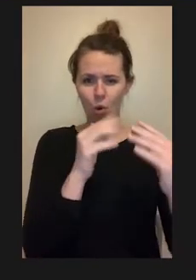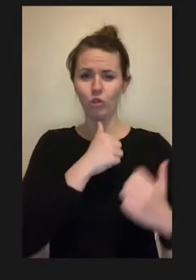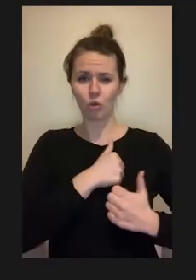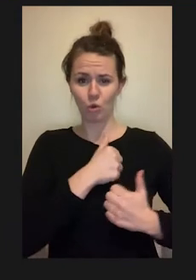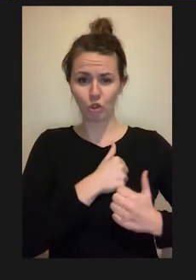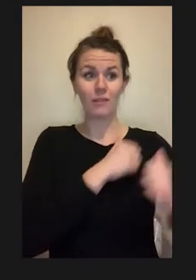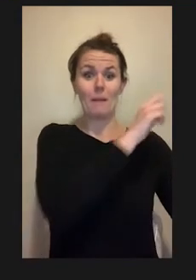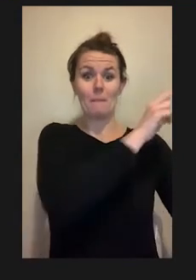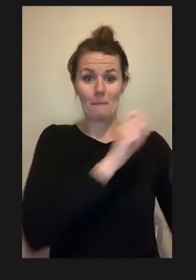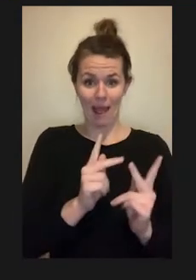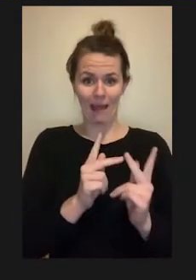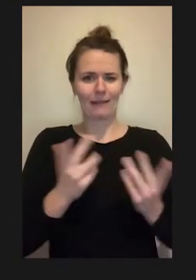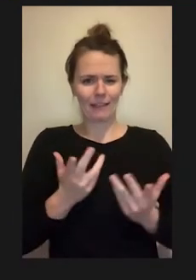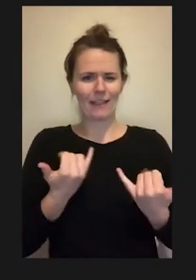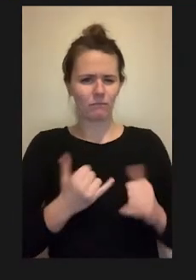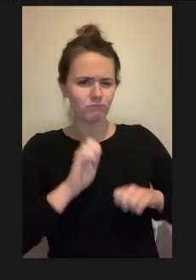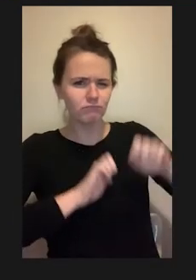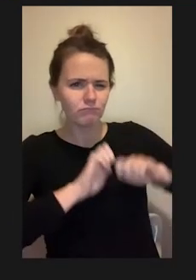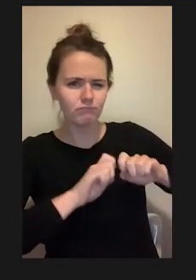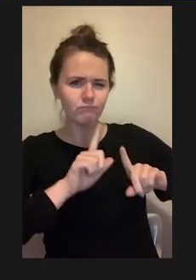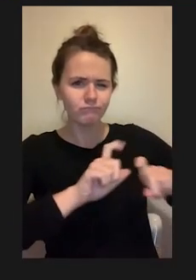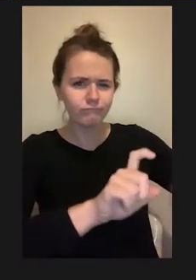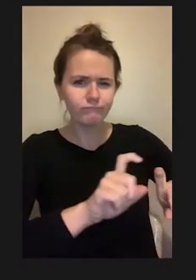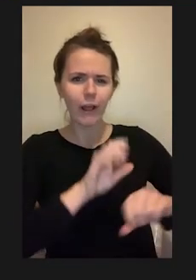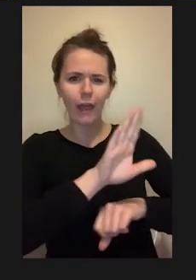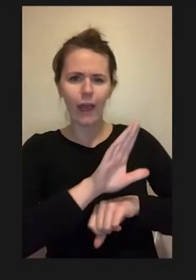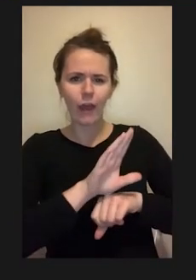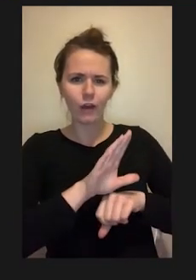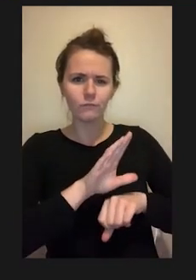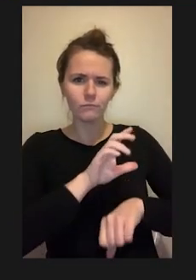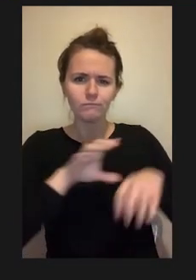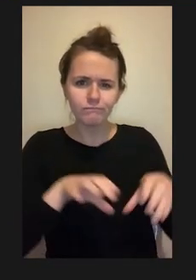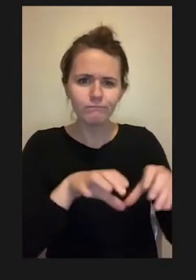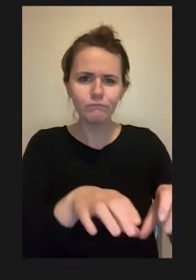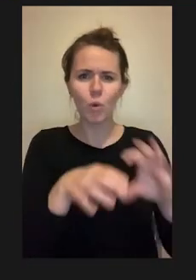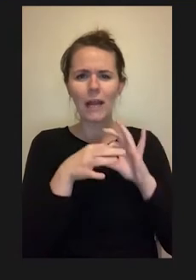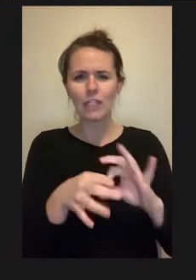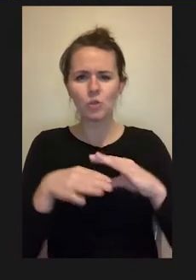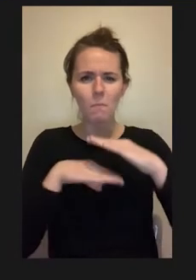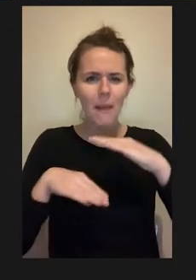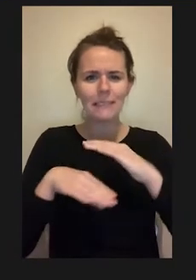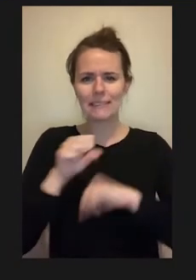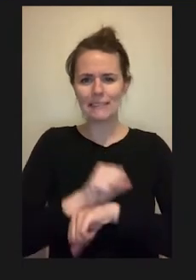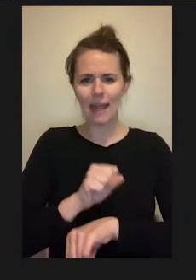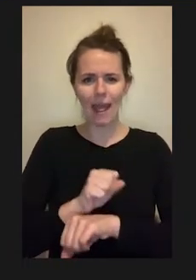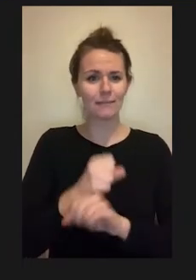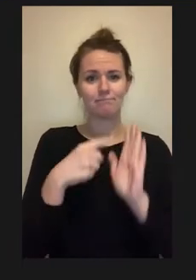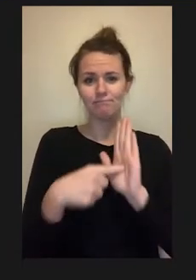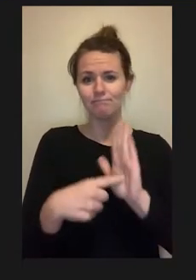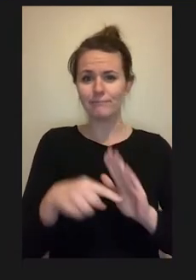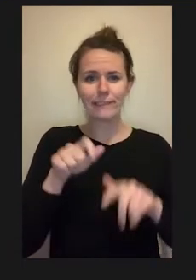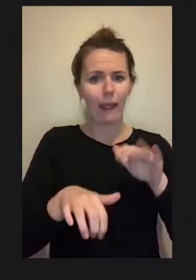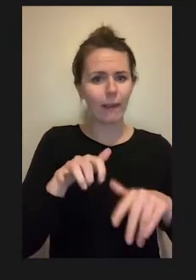performing vocational tasks such as typing. This work began during World War II and continued on